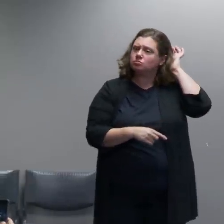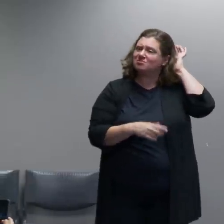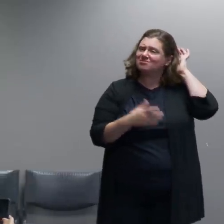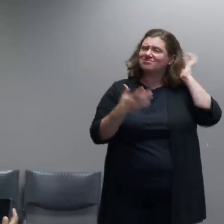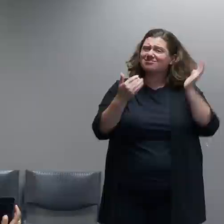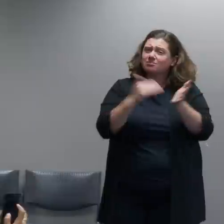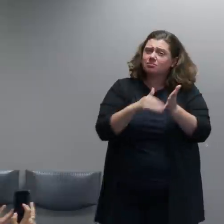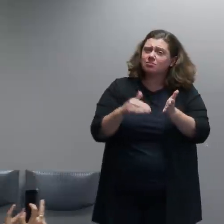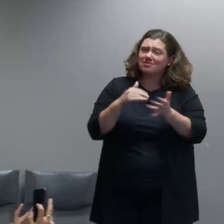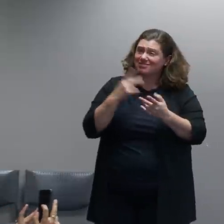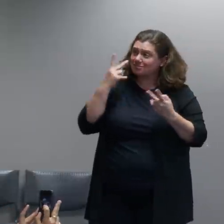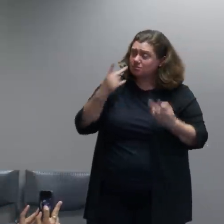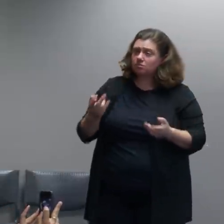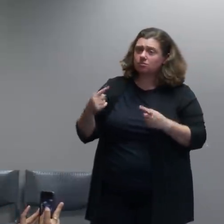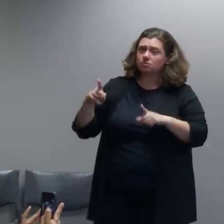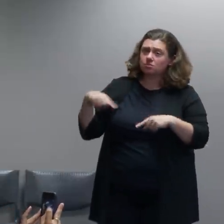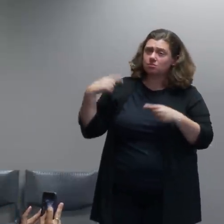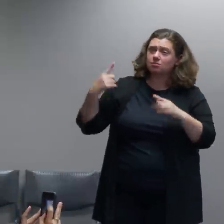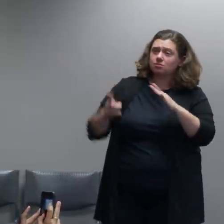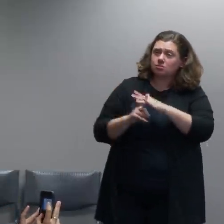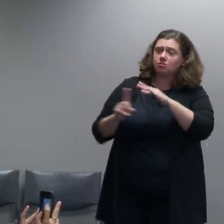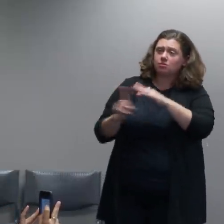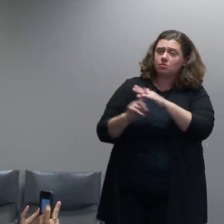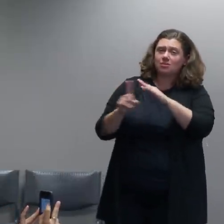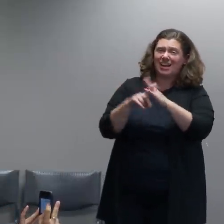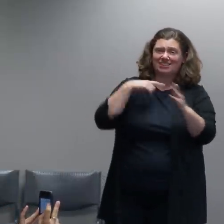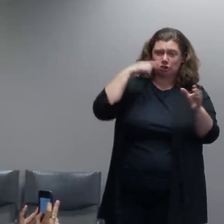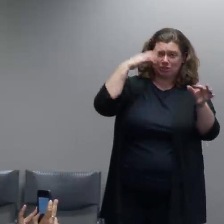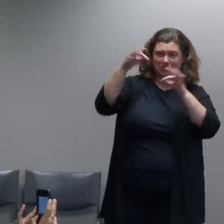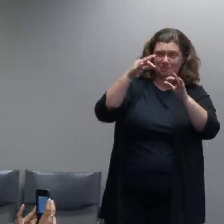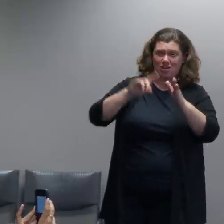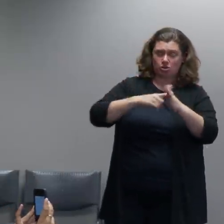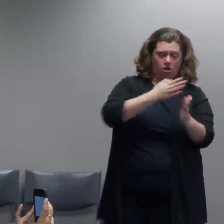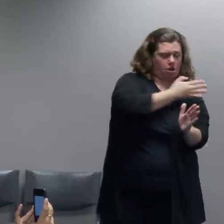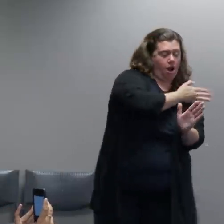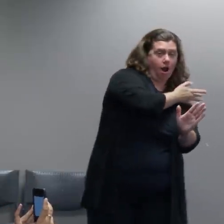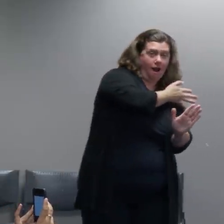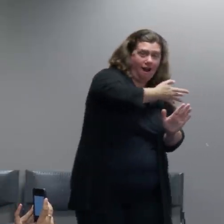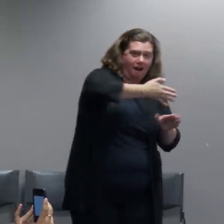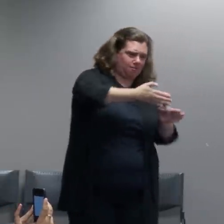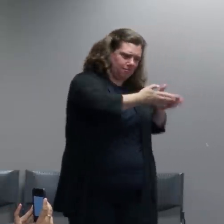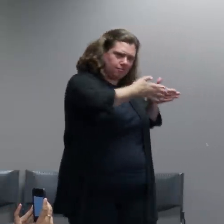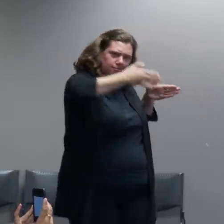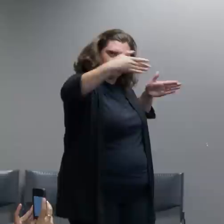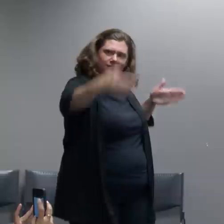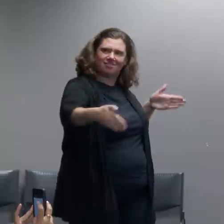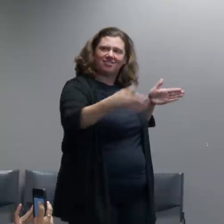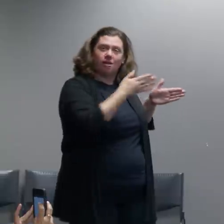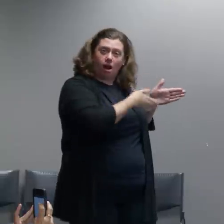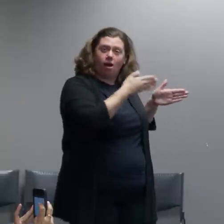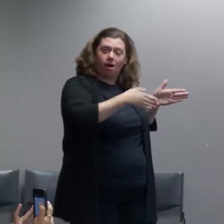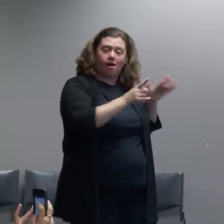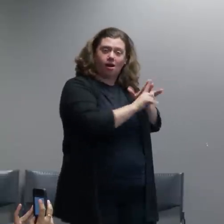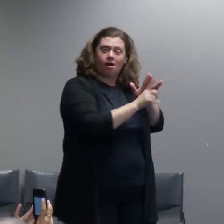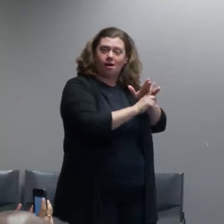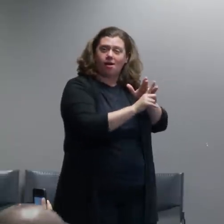chronology give you some of the high points that we've seen so far, but again, activity like this has gone on almost every night since May 29th.